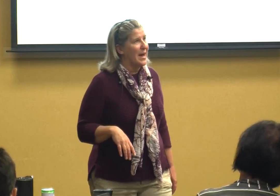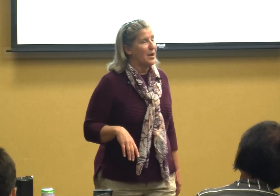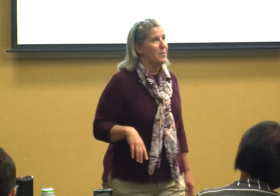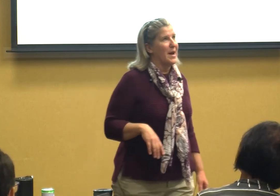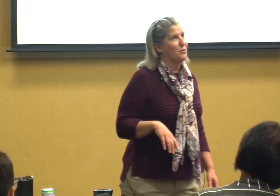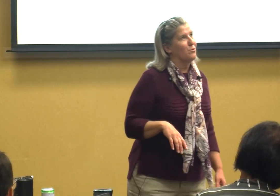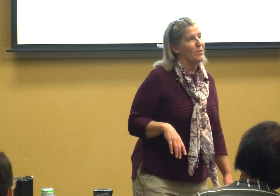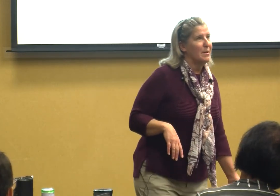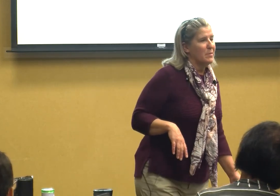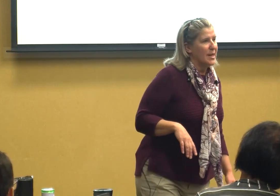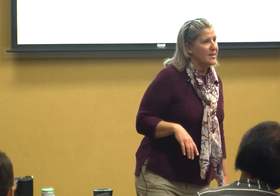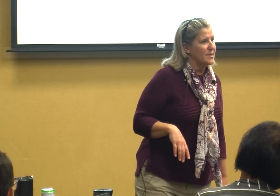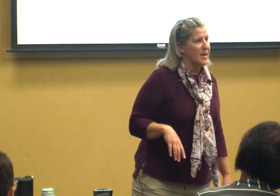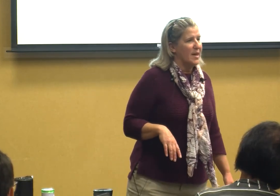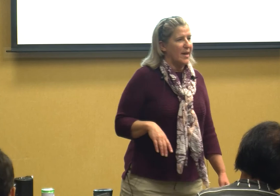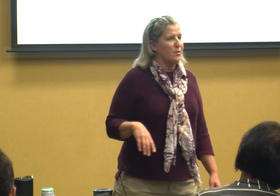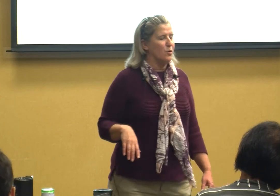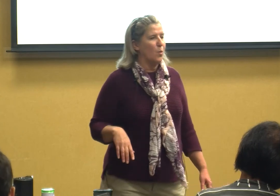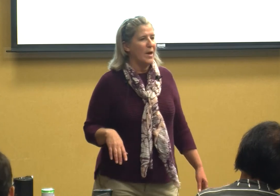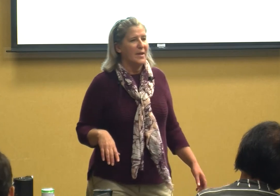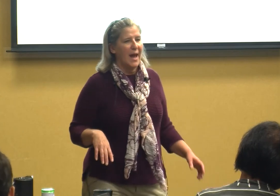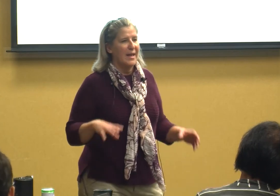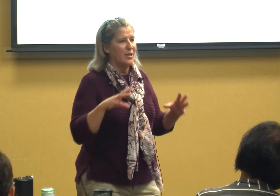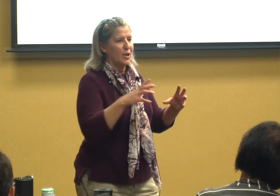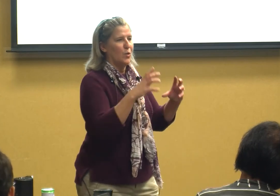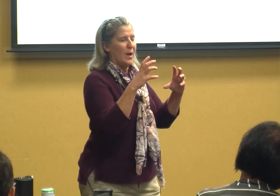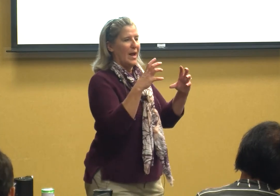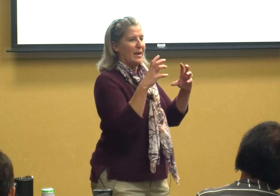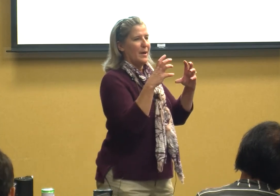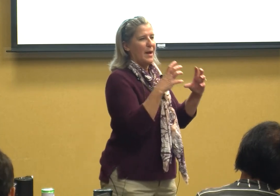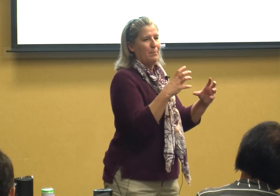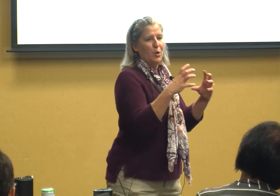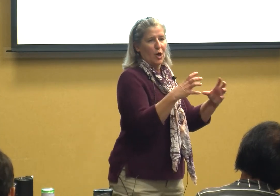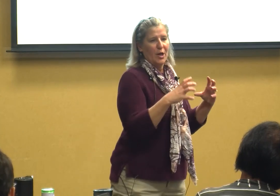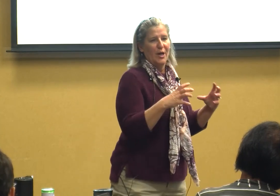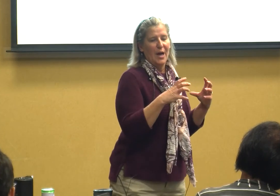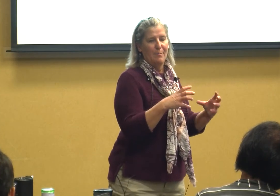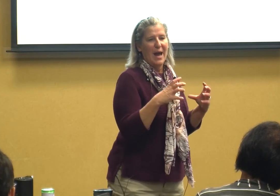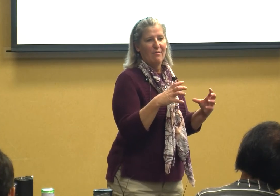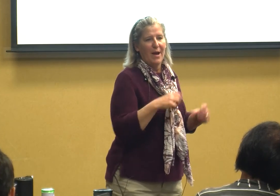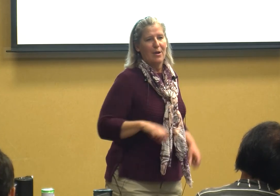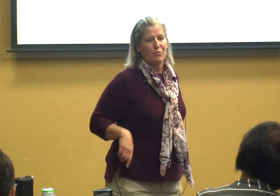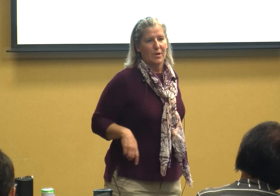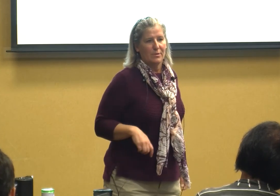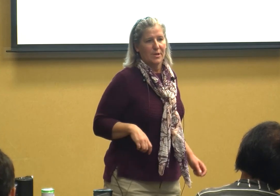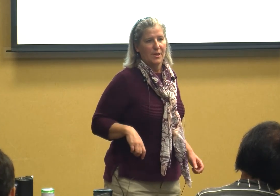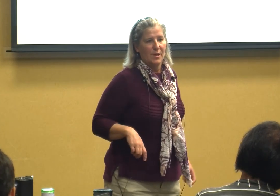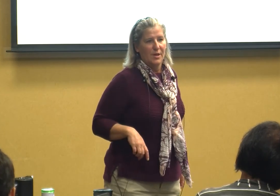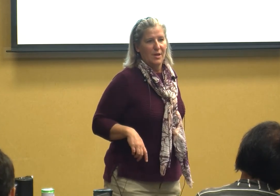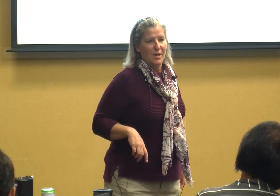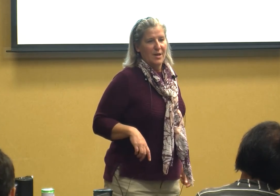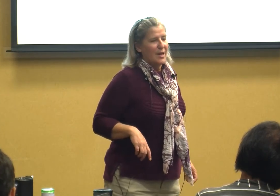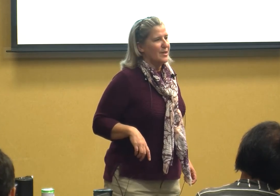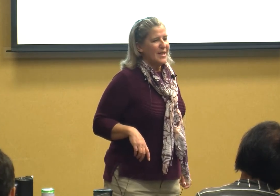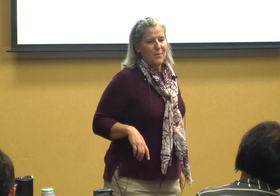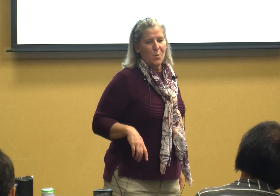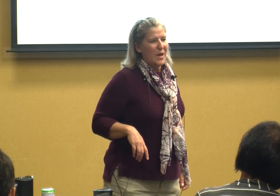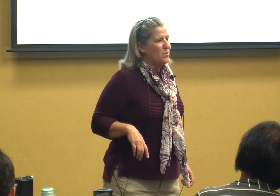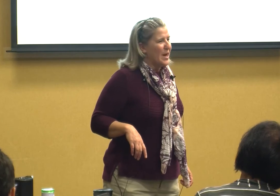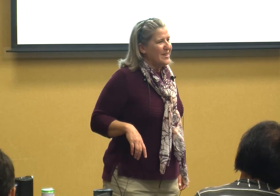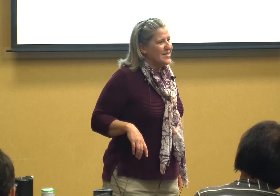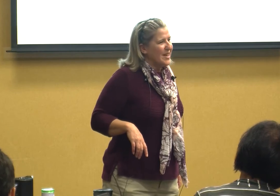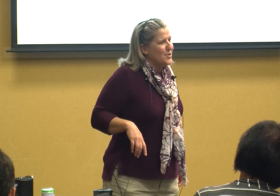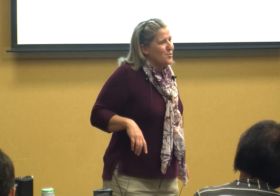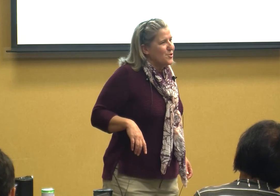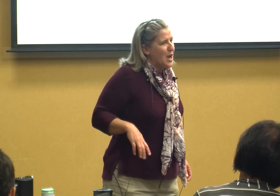on my dream list is to one day do a a book about fire drills because even when we as teachers know